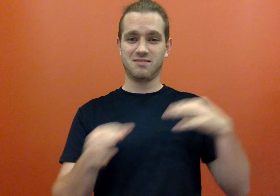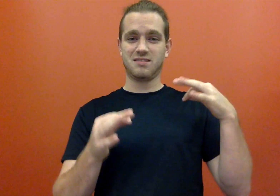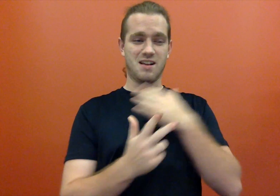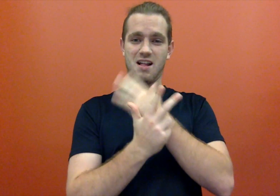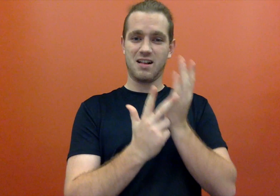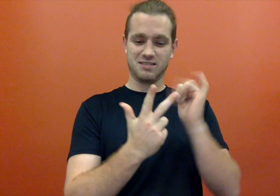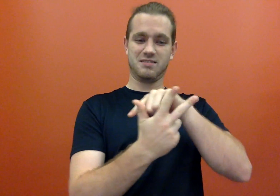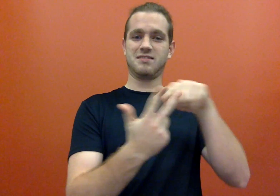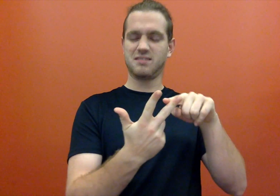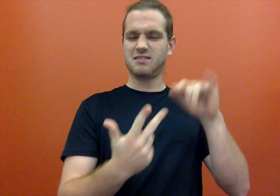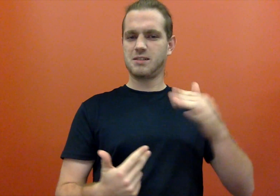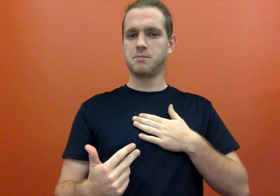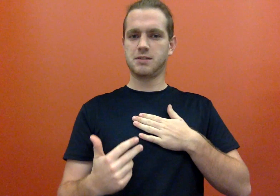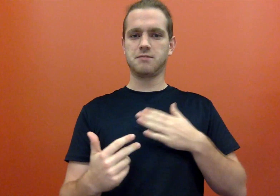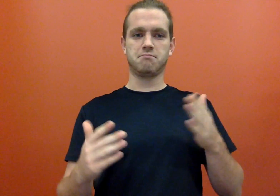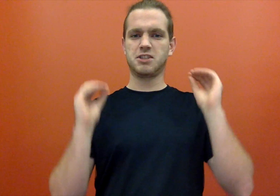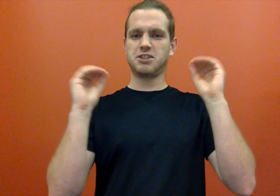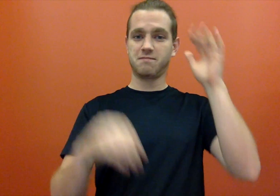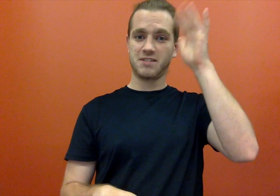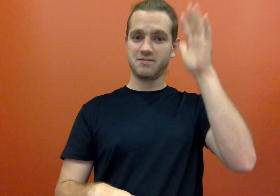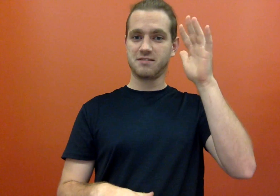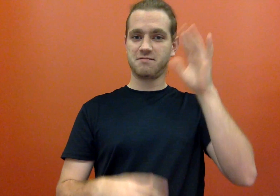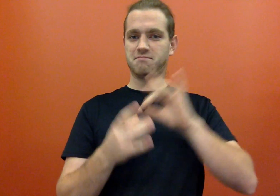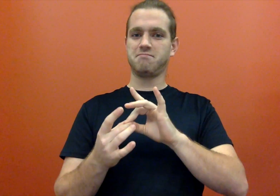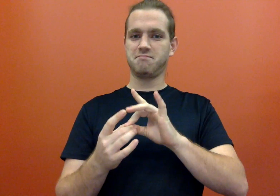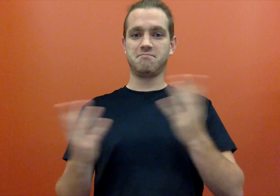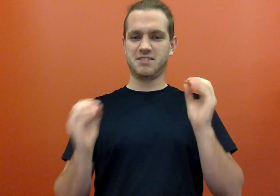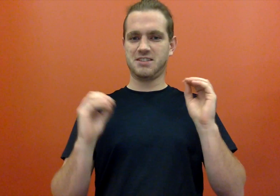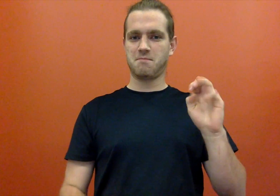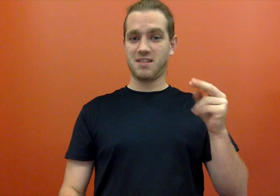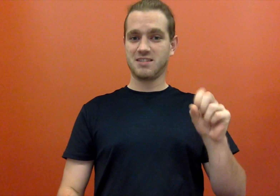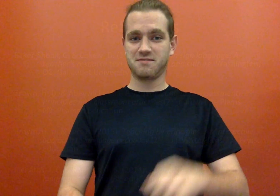Now I have described my first 3 methods. Those are my Philosophy teaching.